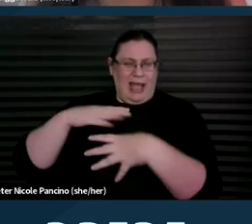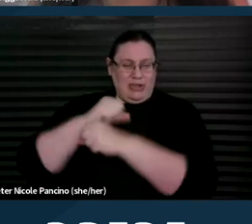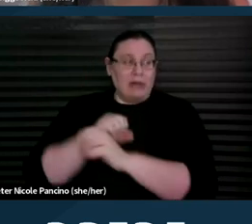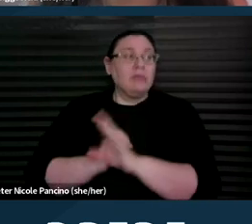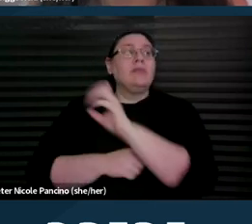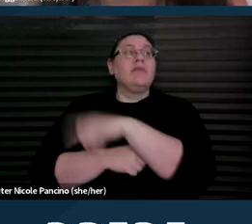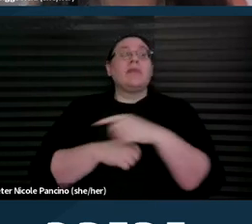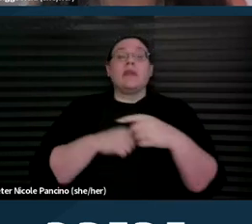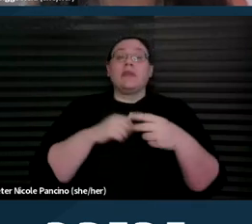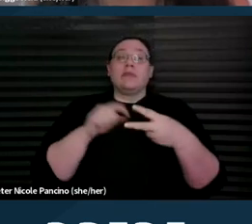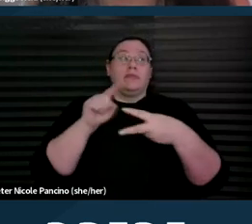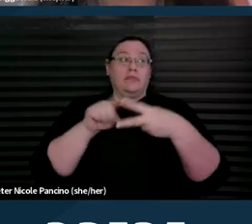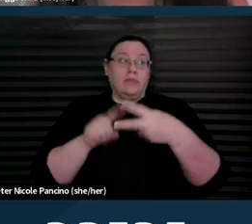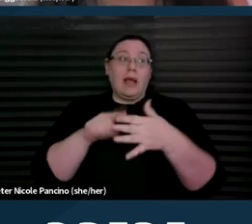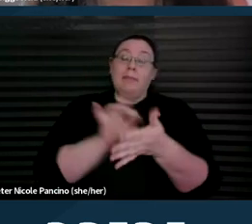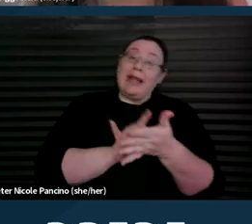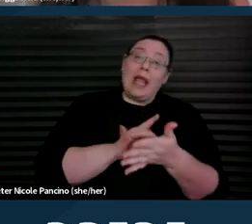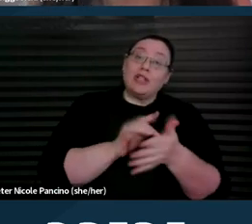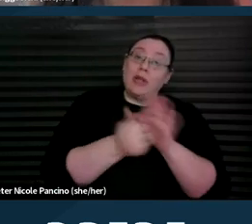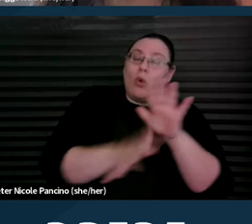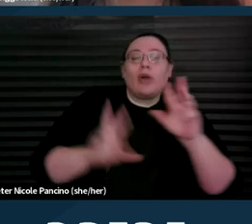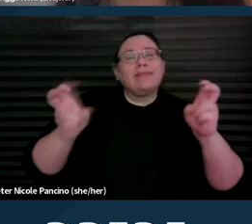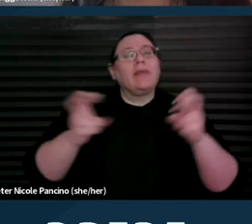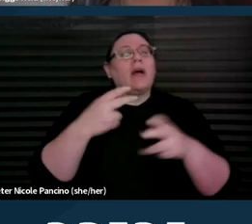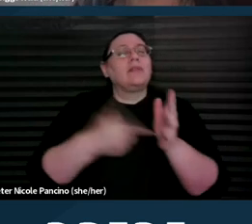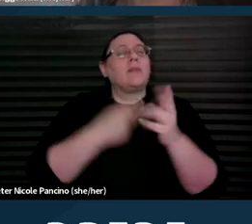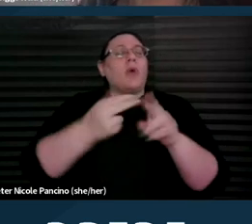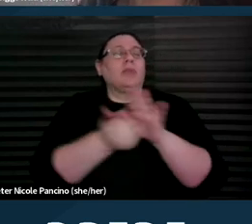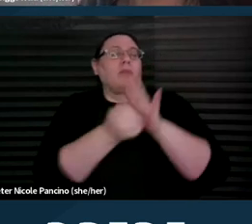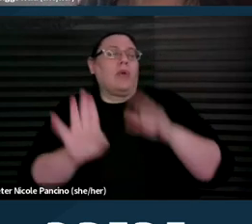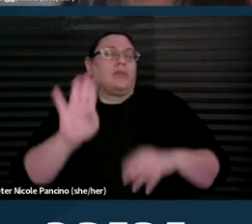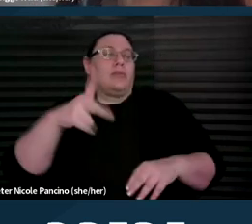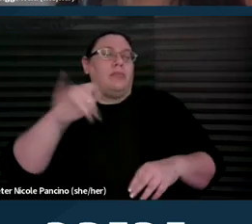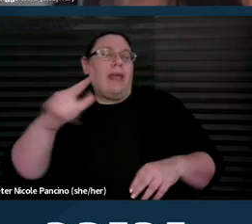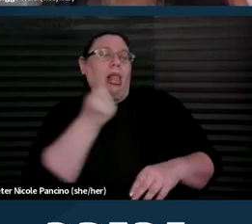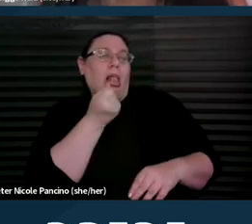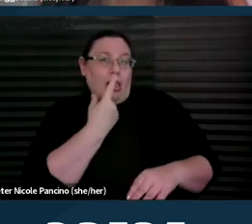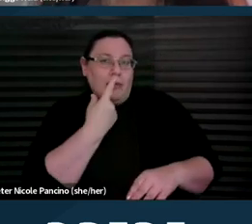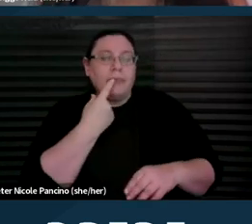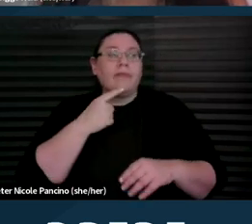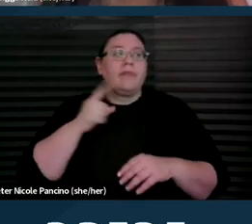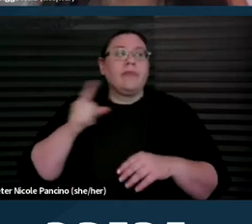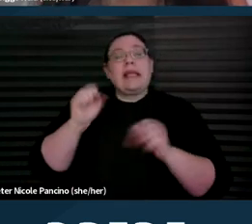sometimes as the abortion pill, can consist of either one or two-